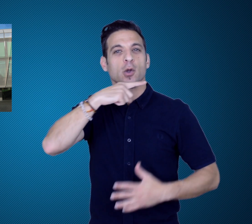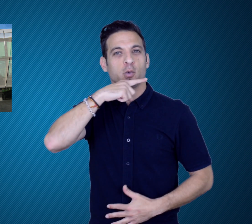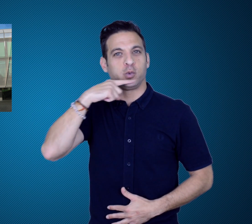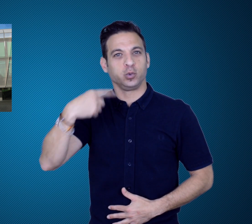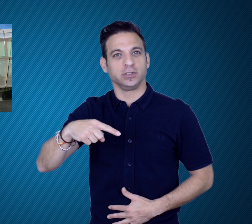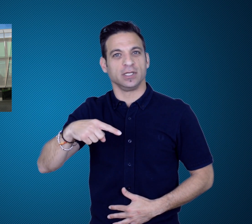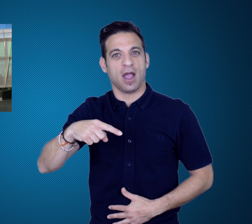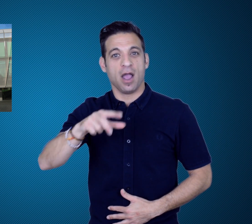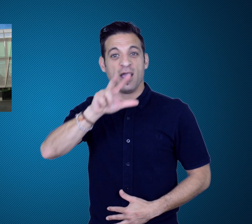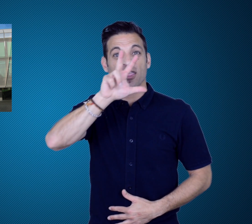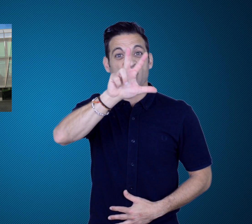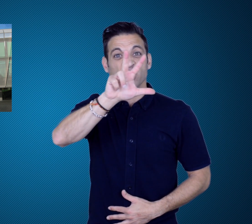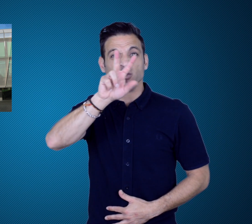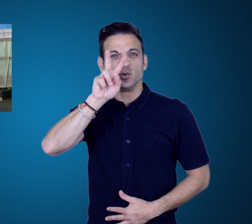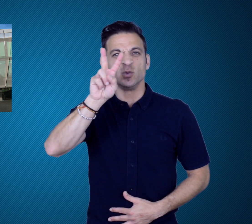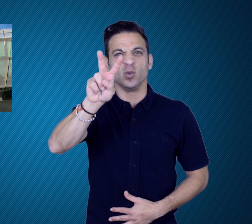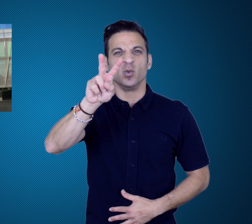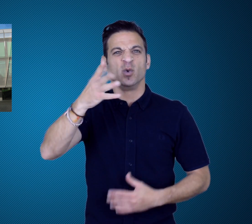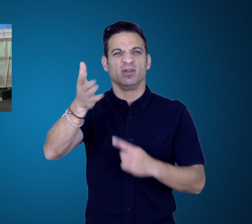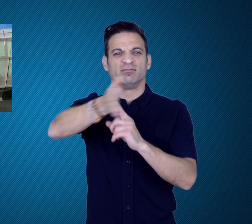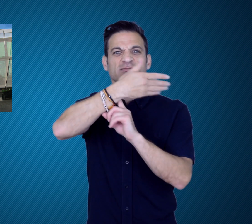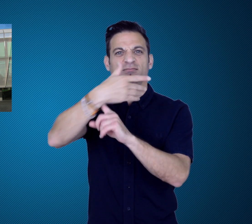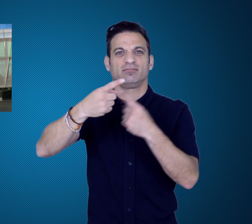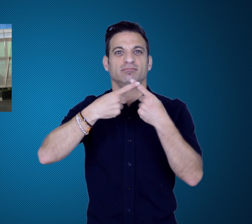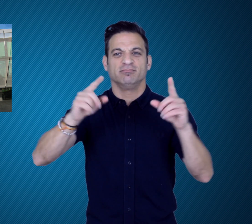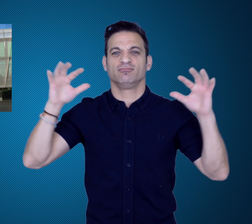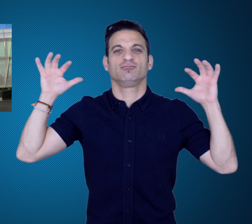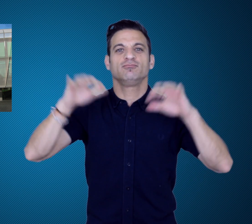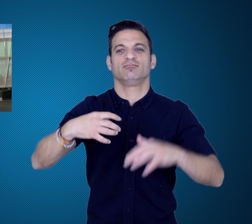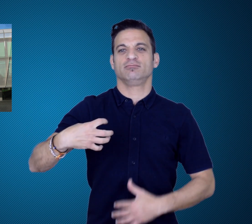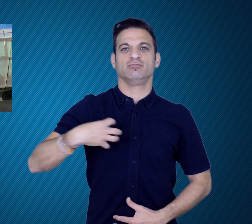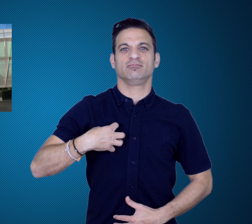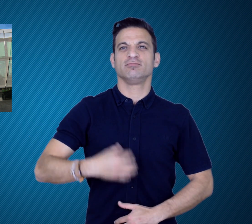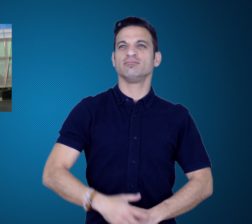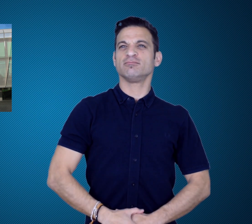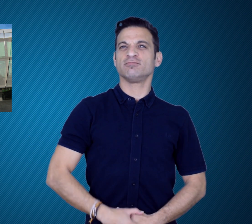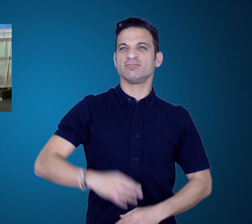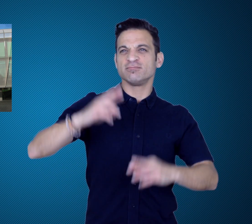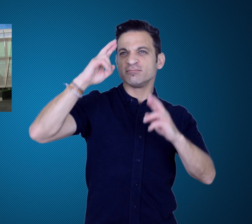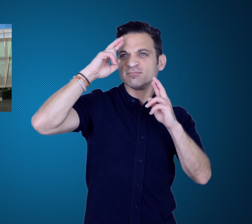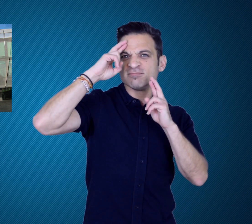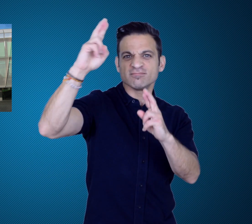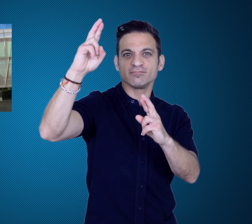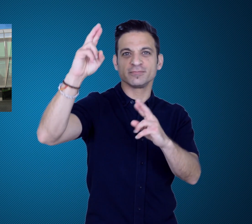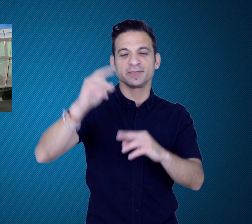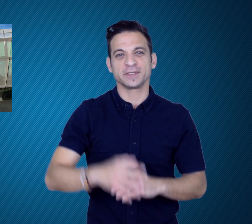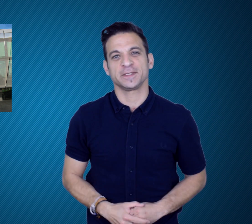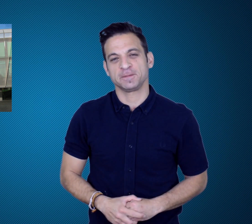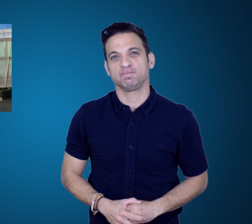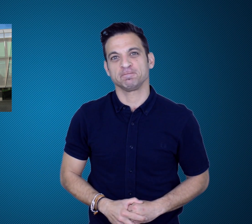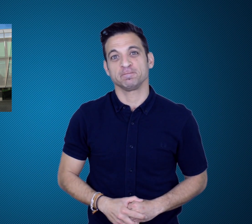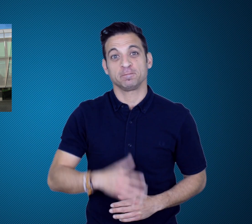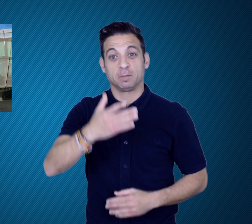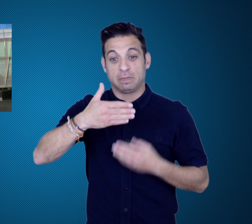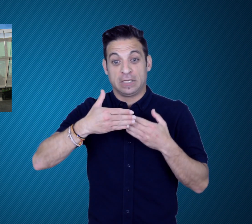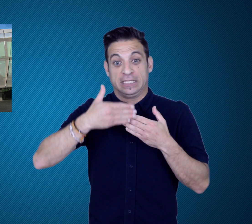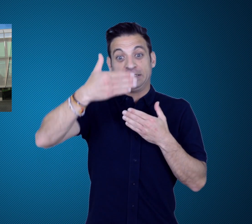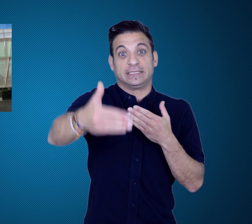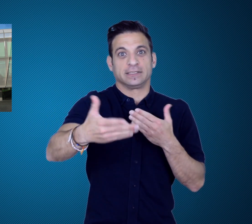in 2018 in Russia with 32 national teams.